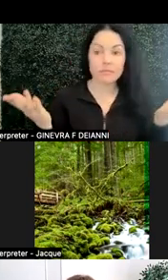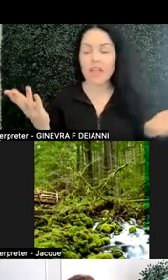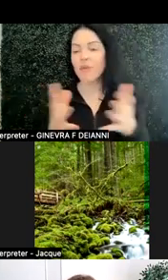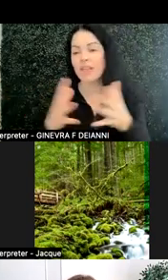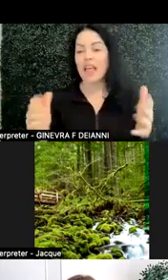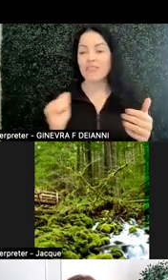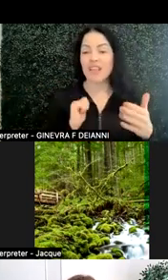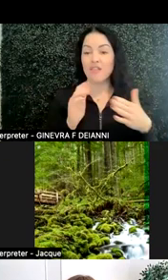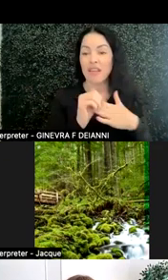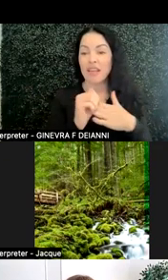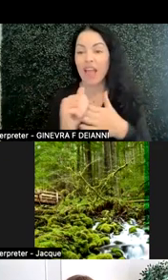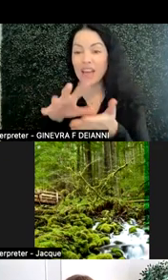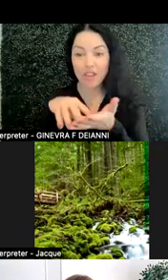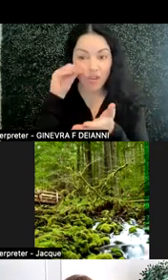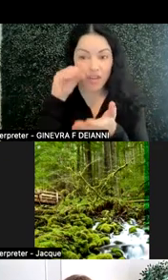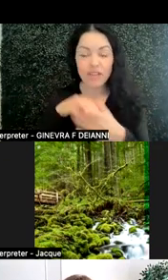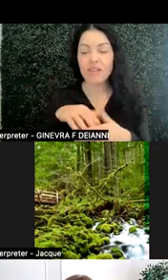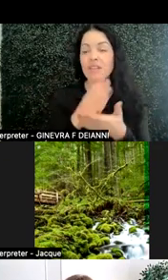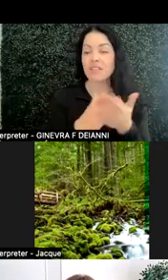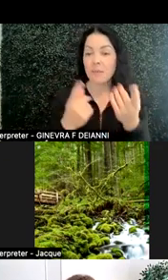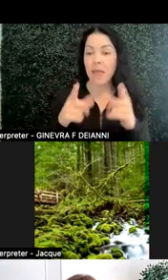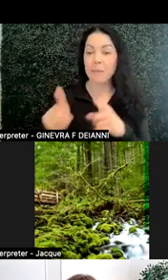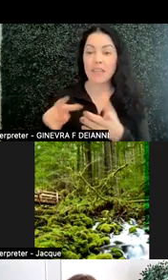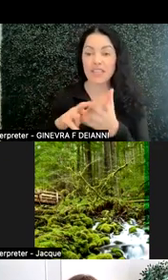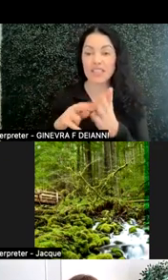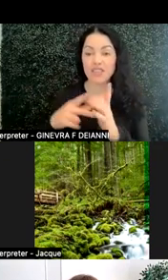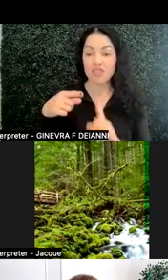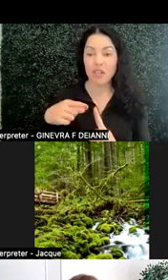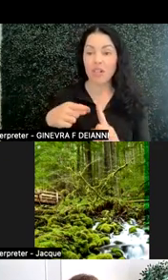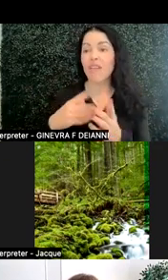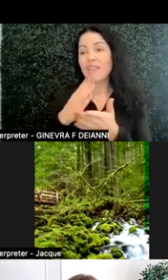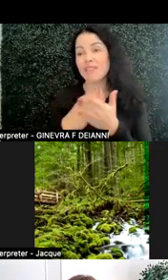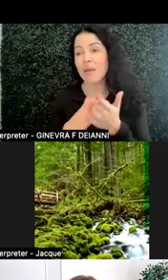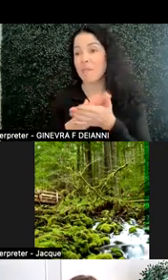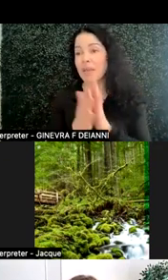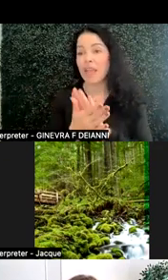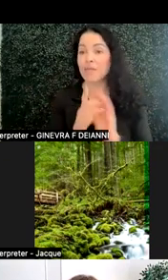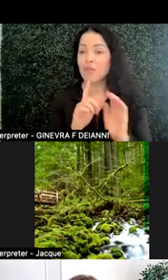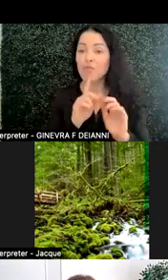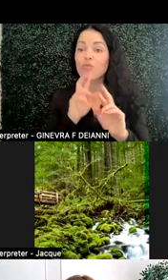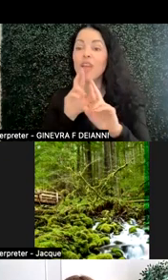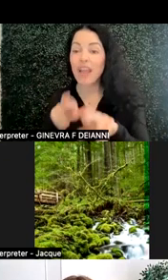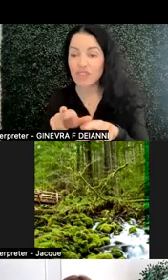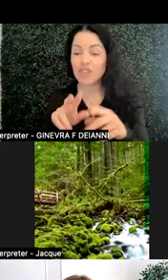some happening intentional and some just kind of became the reaction to the COVID experience,